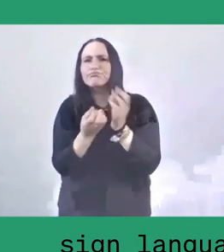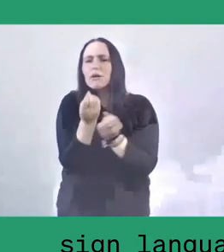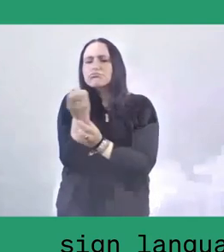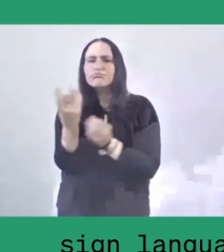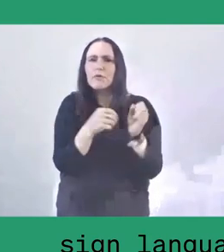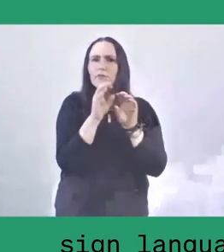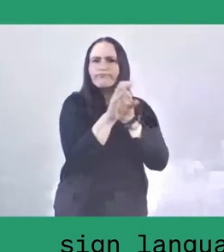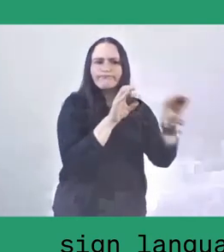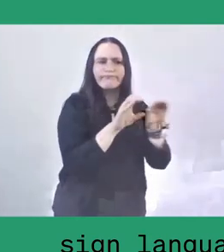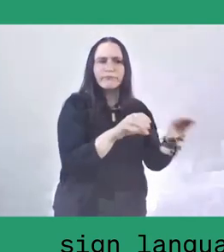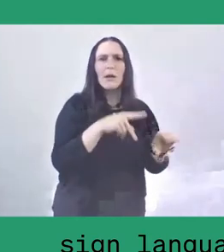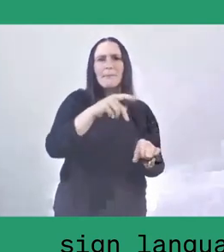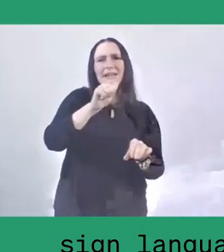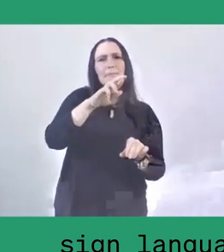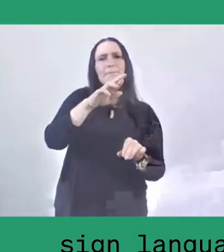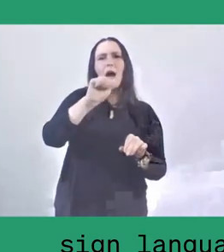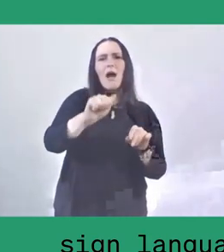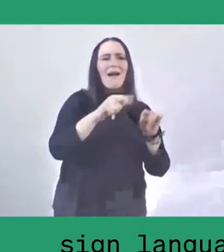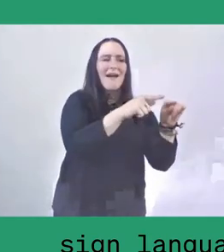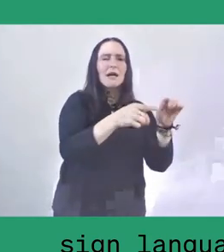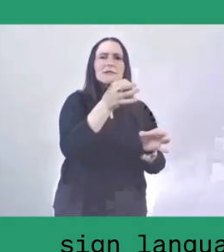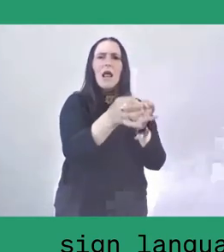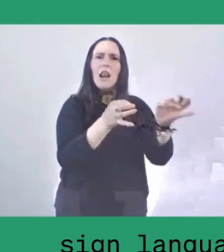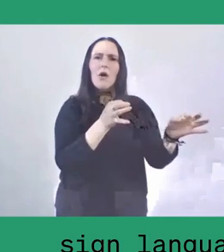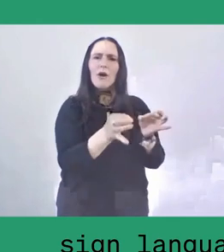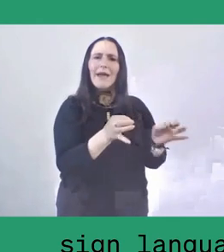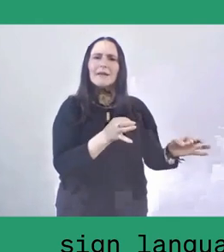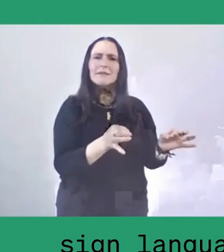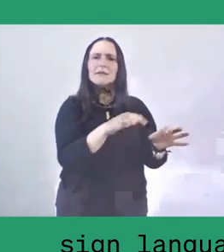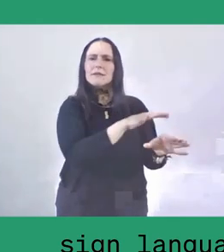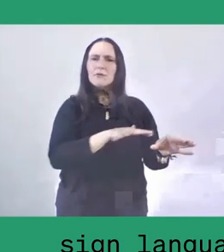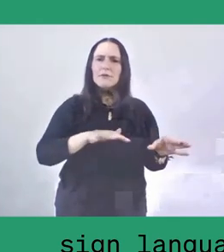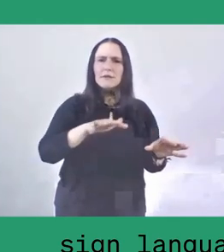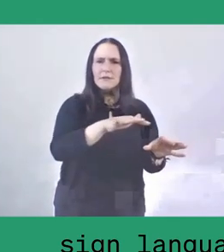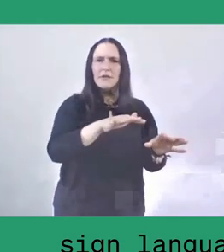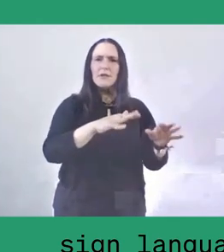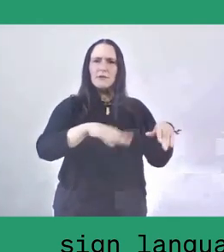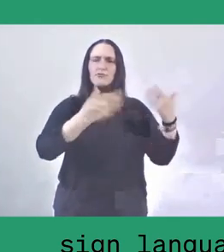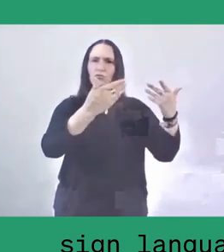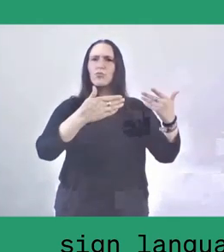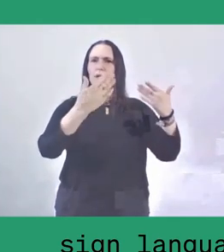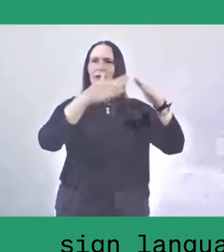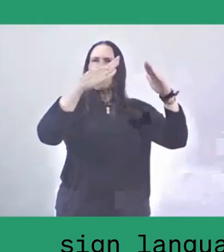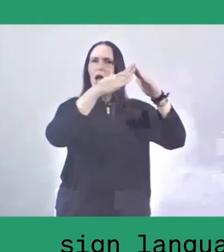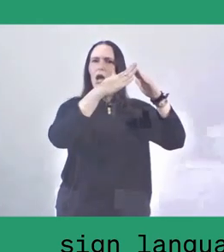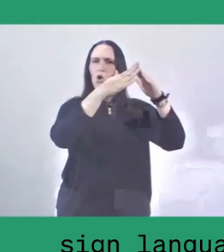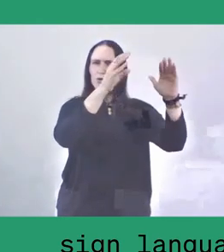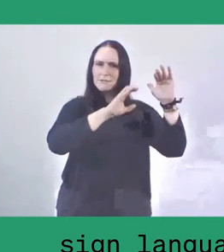para that is located in between the ceiling and the roof inside the house where the crop is stored